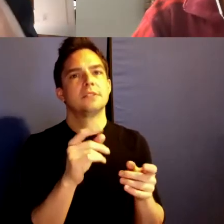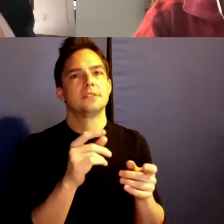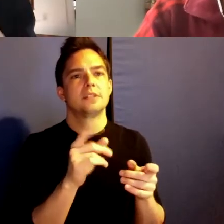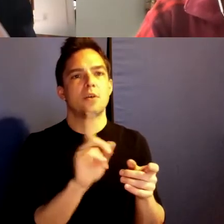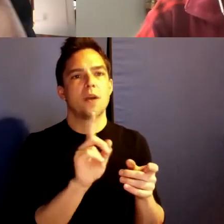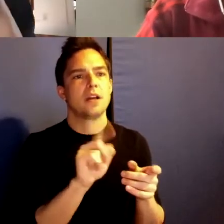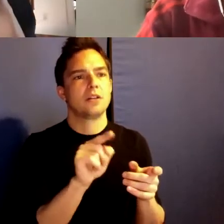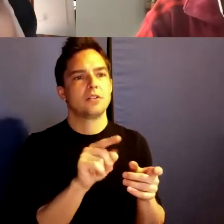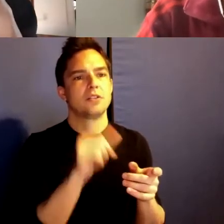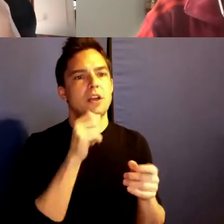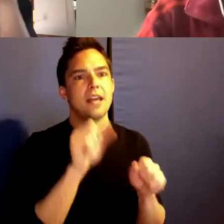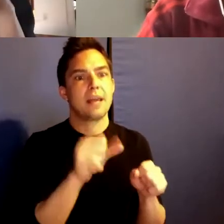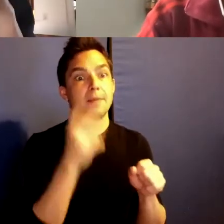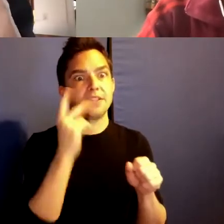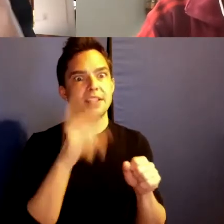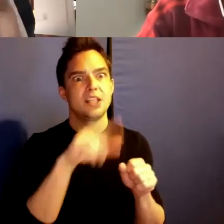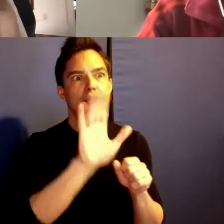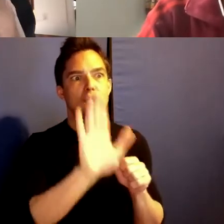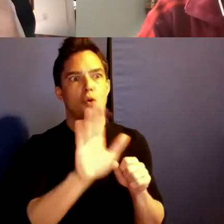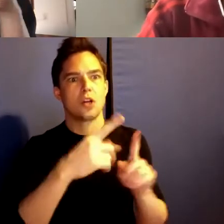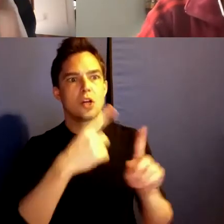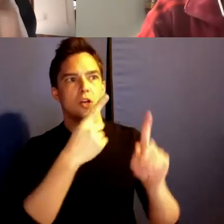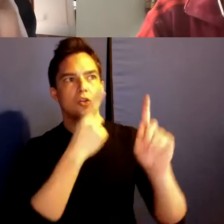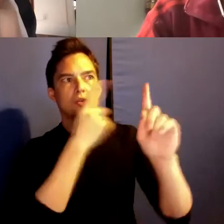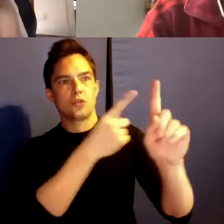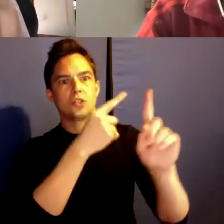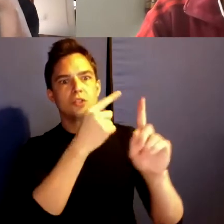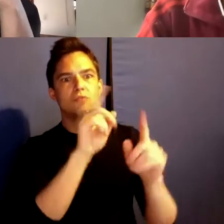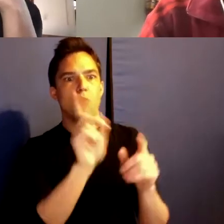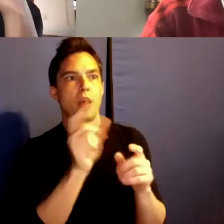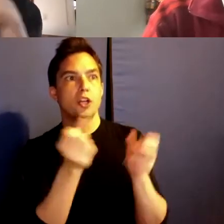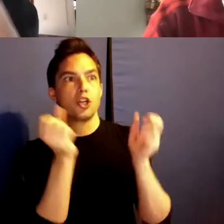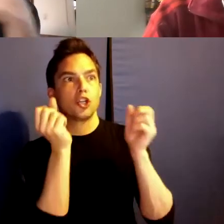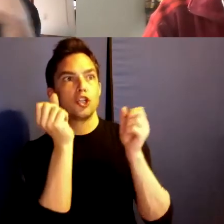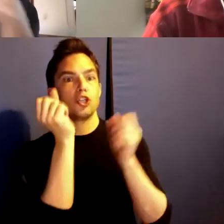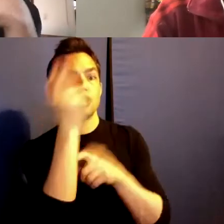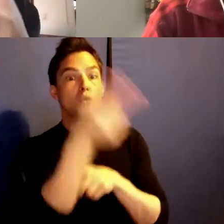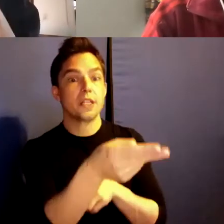see your target or you don't really know where you are shooting or feeling the momentum,